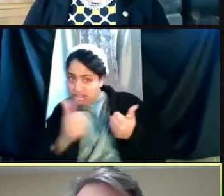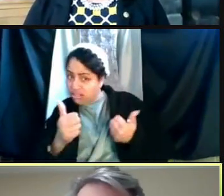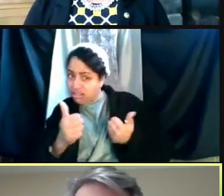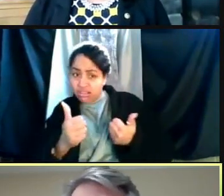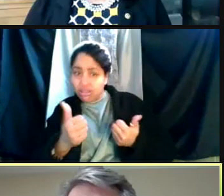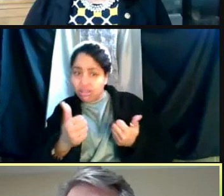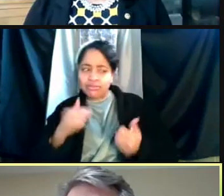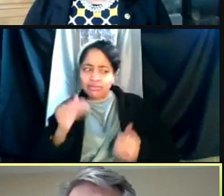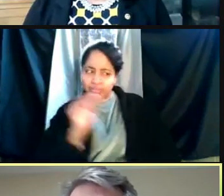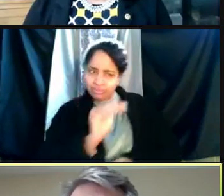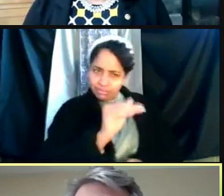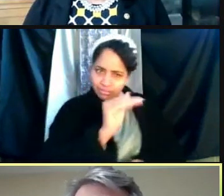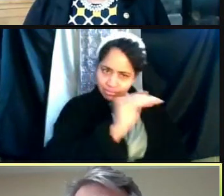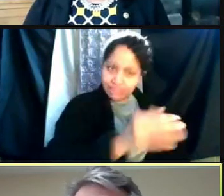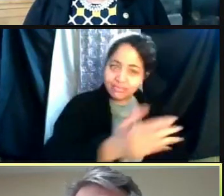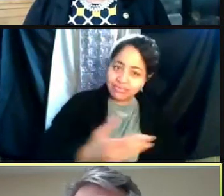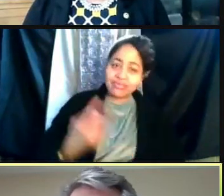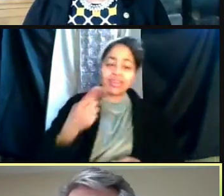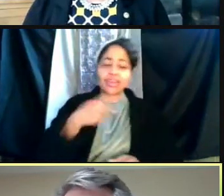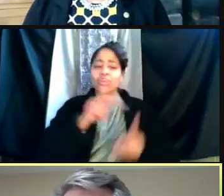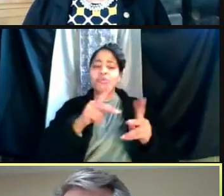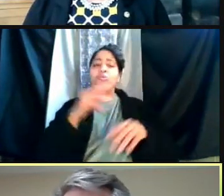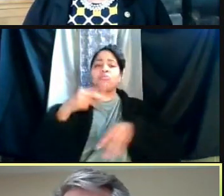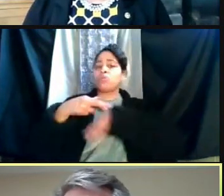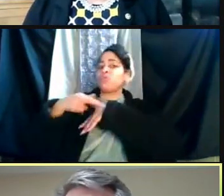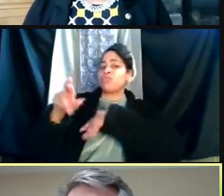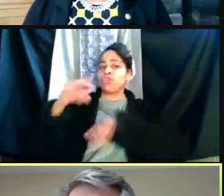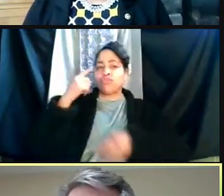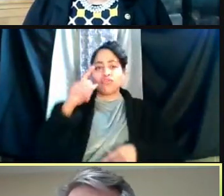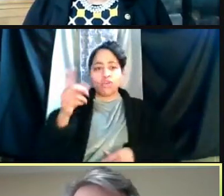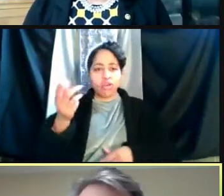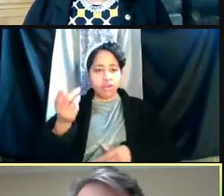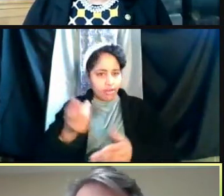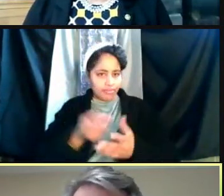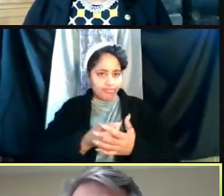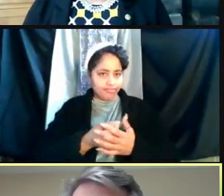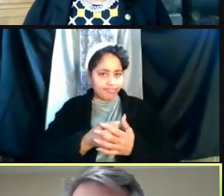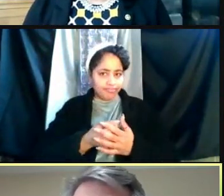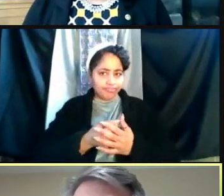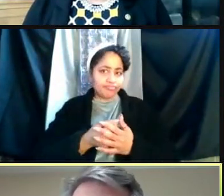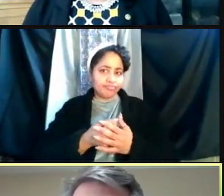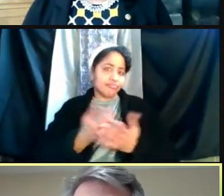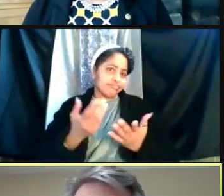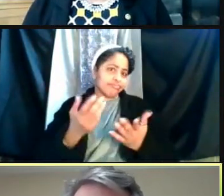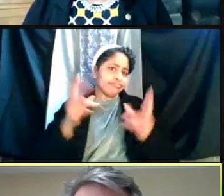And those are folks that have been referred for conduct processes.